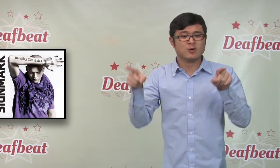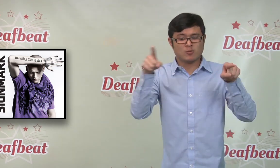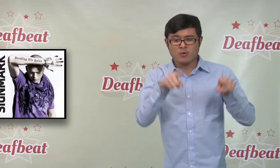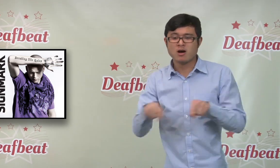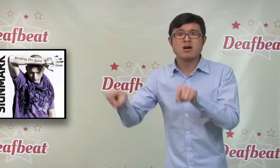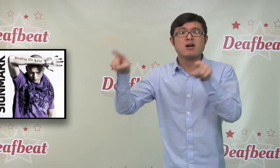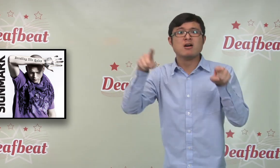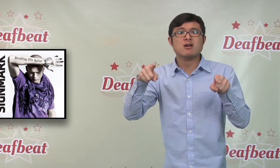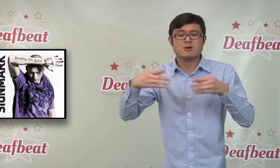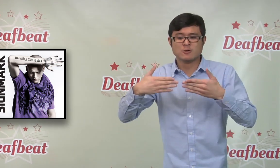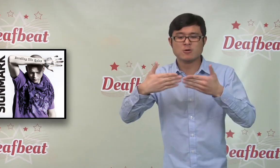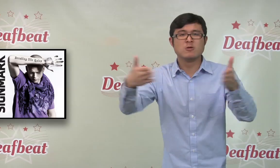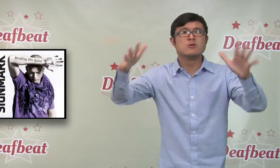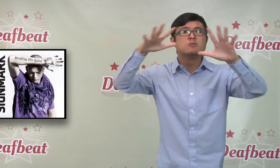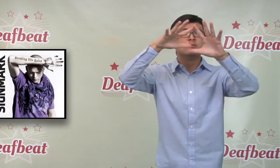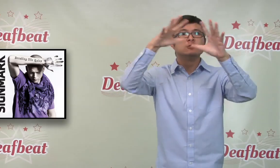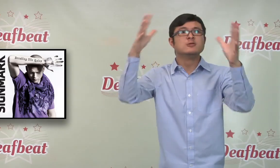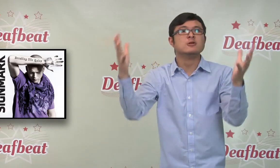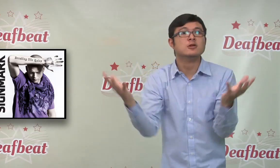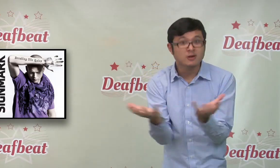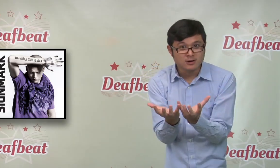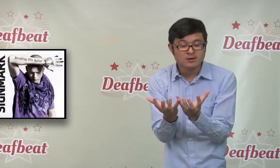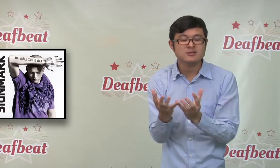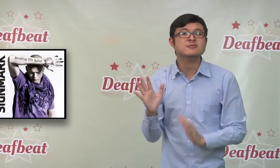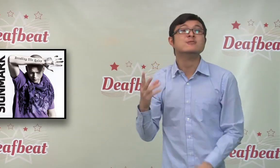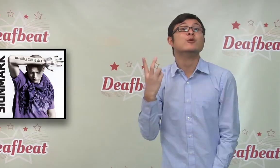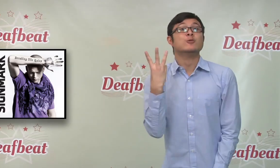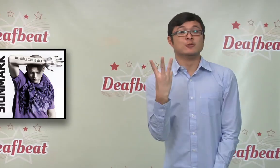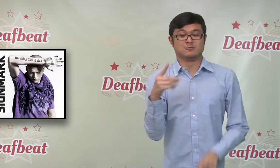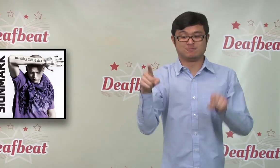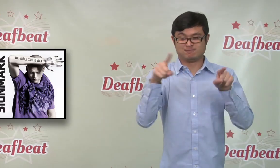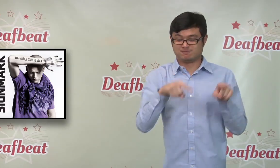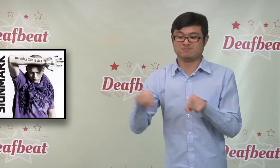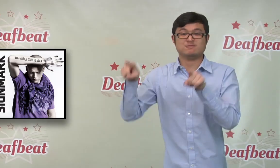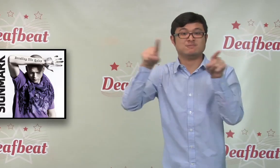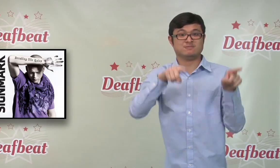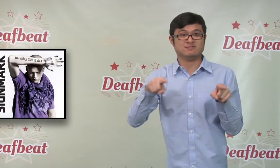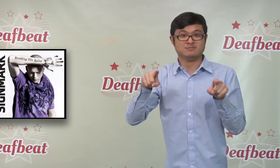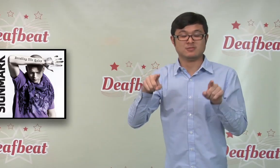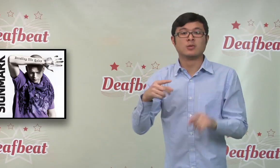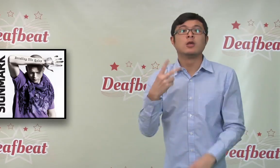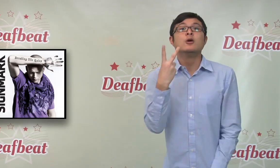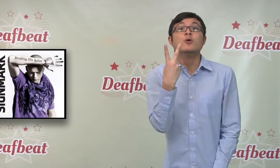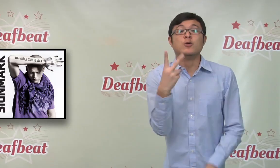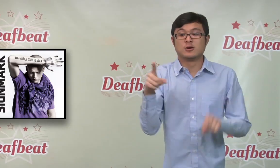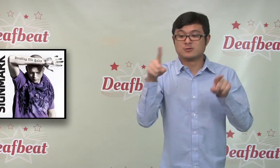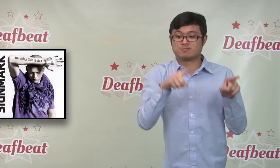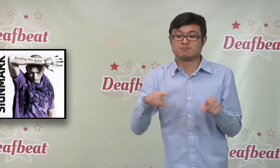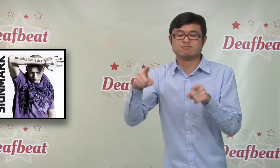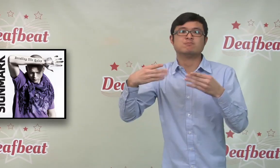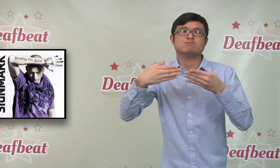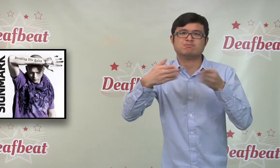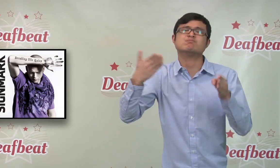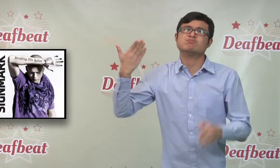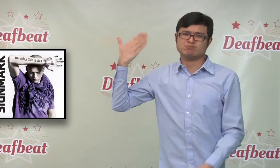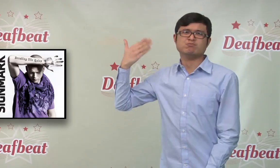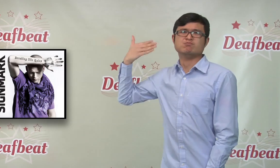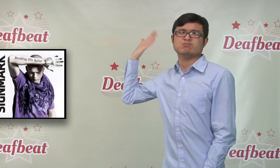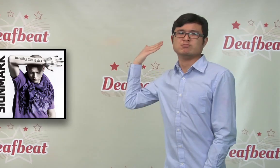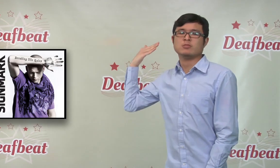international record deal! They will release their third